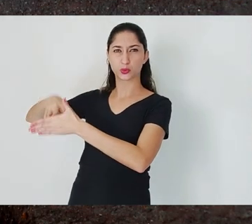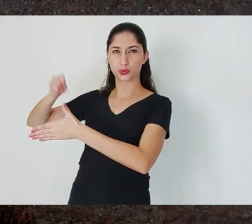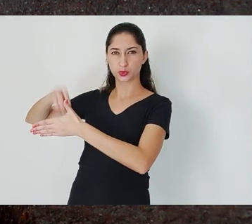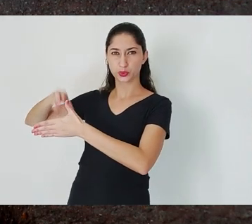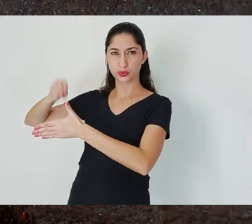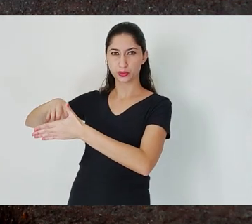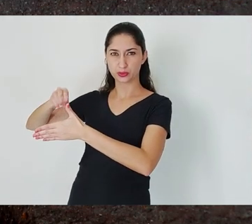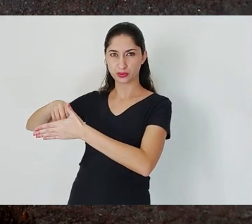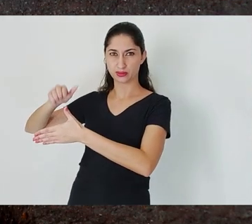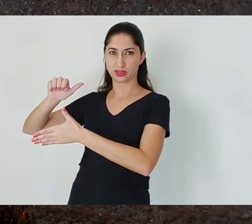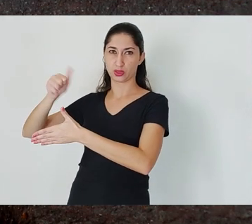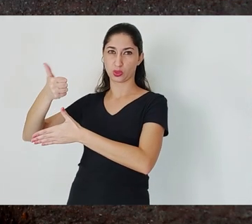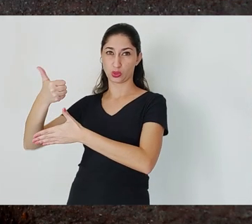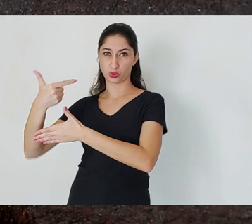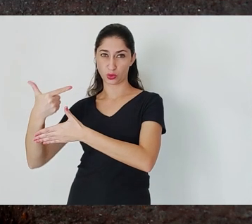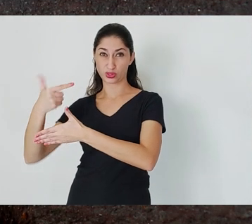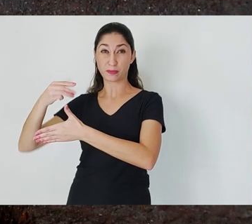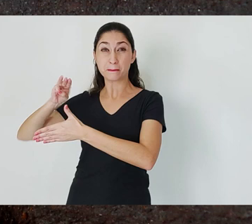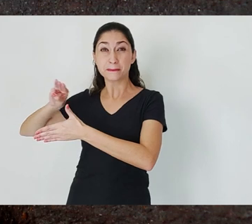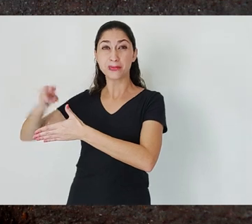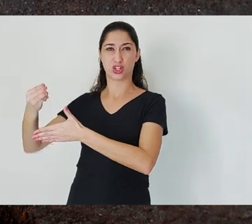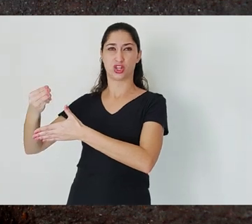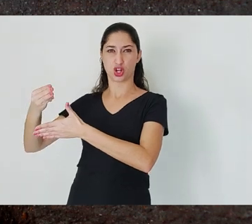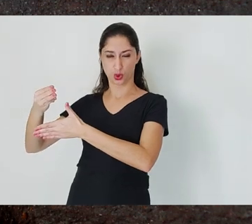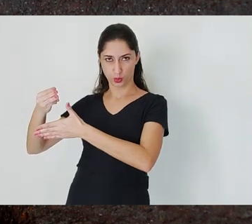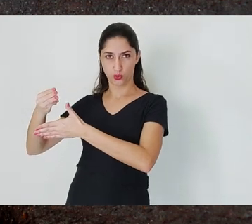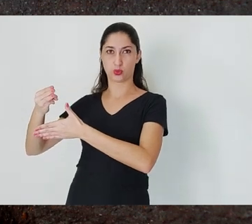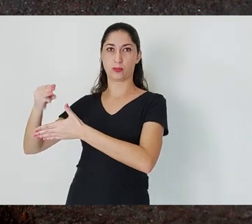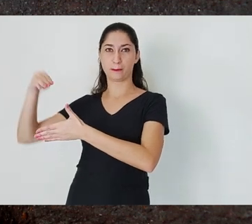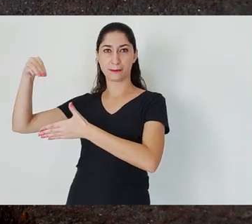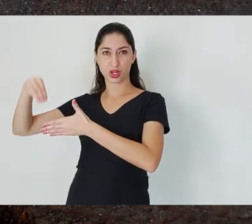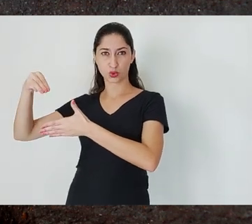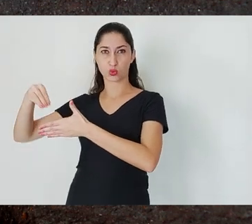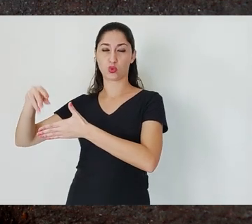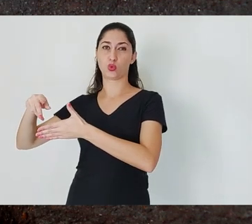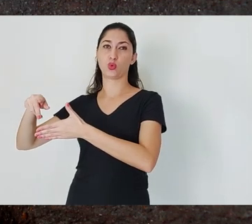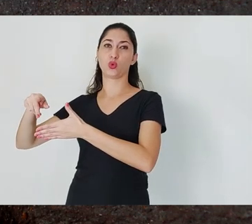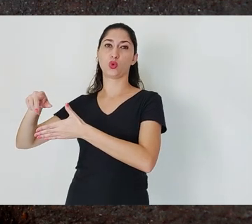twelve million cubic meters, and in Mariana, it was 50 million cubic meters.